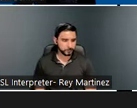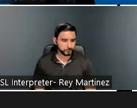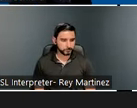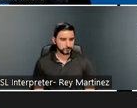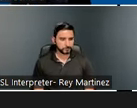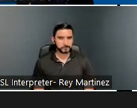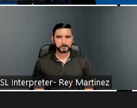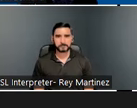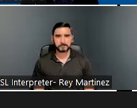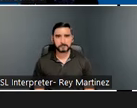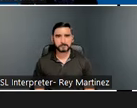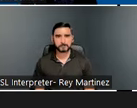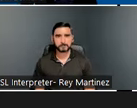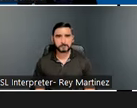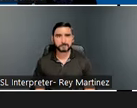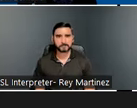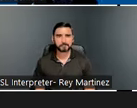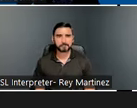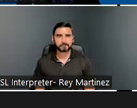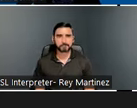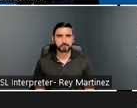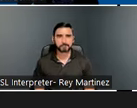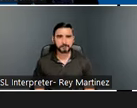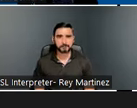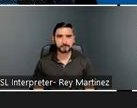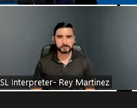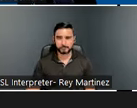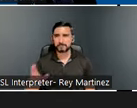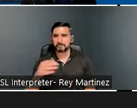We have an exciting agenda today. First, we will review some housekeeping items,